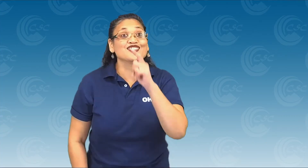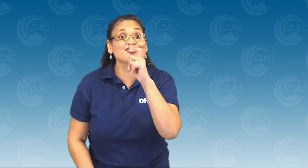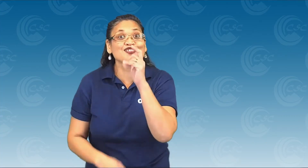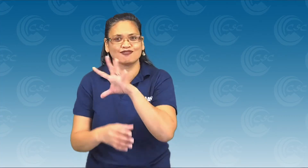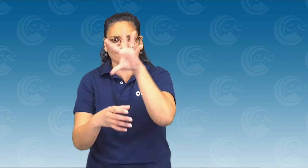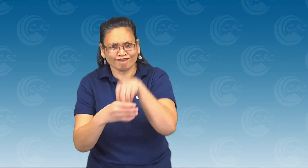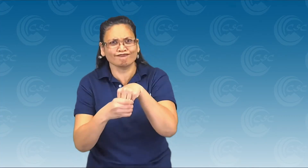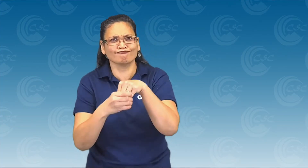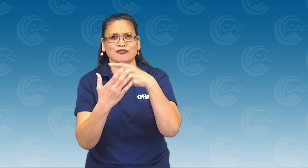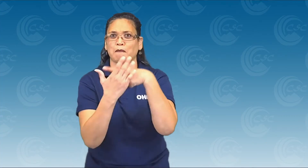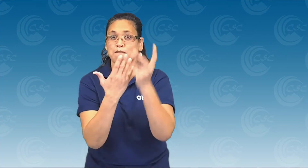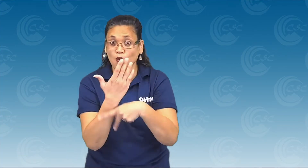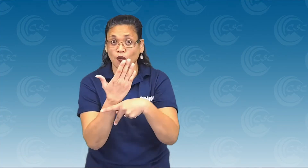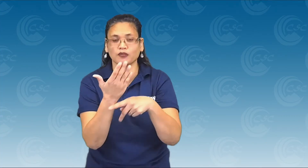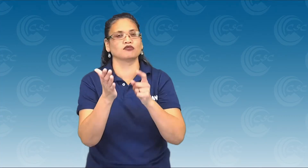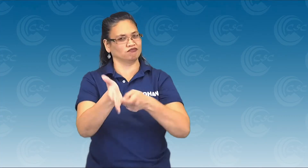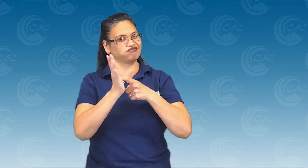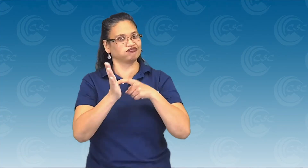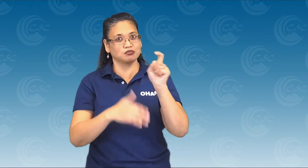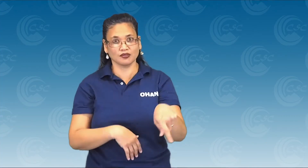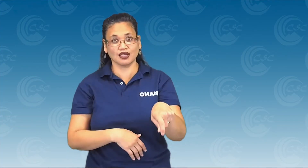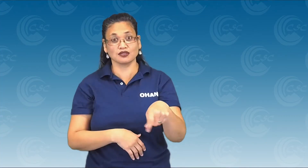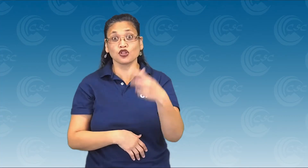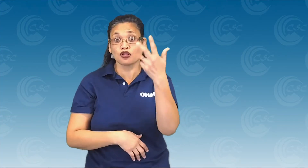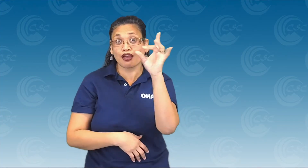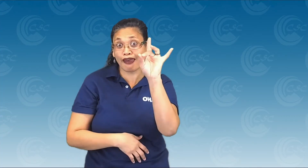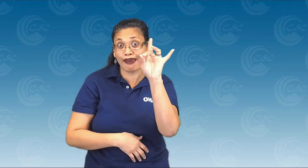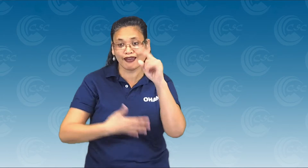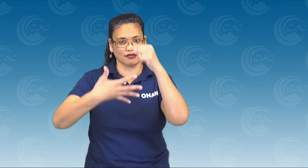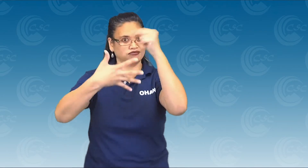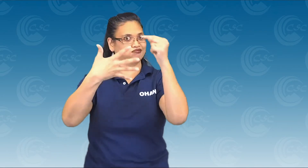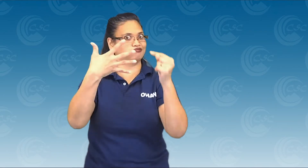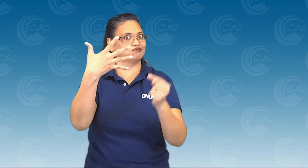There are some requirements for who can participate as a mentor. There are eight requirements: